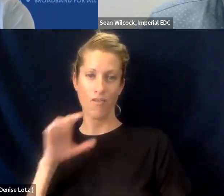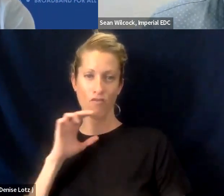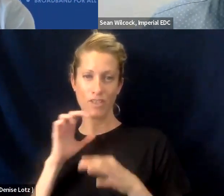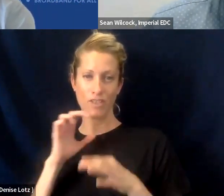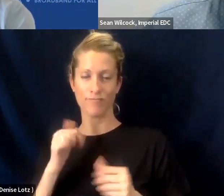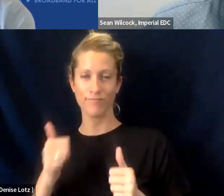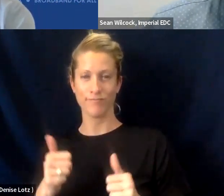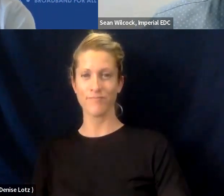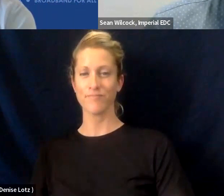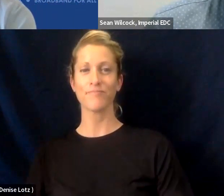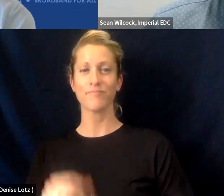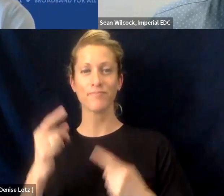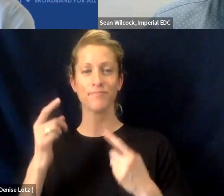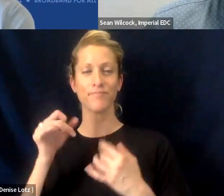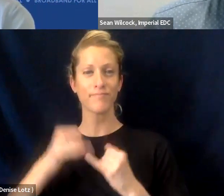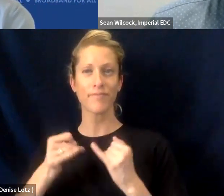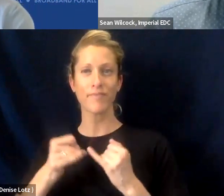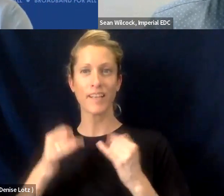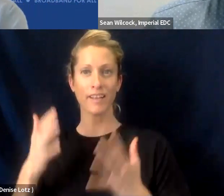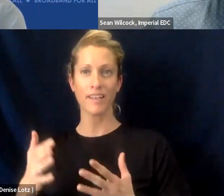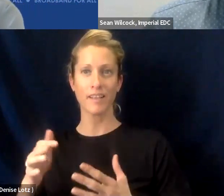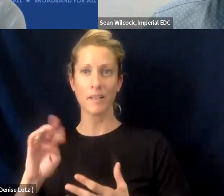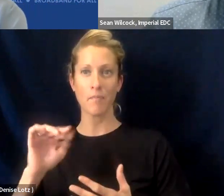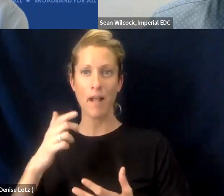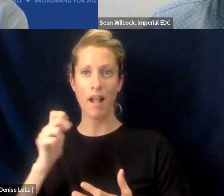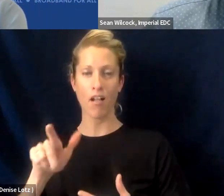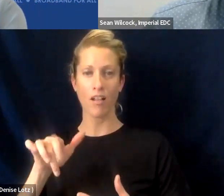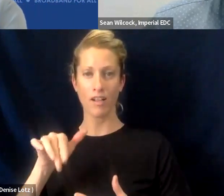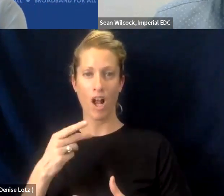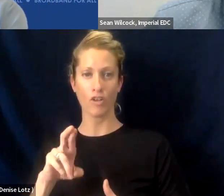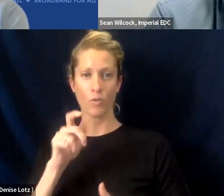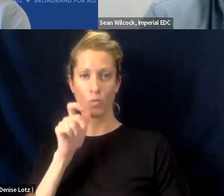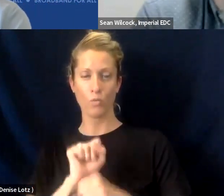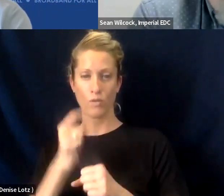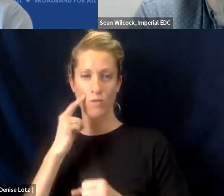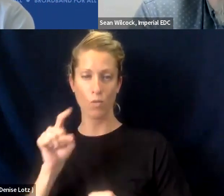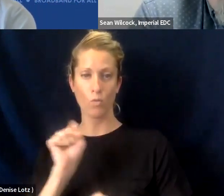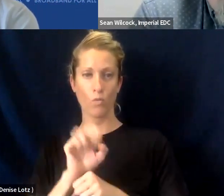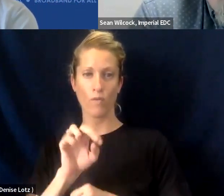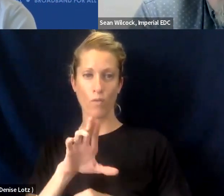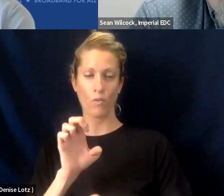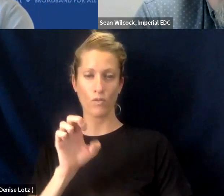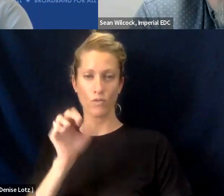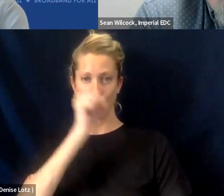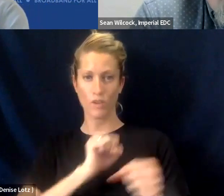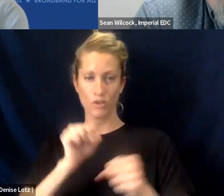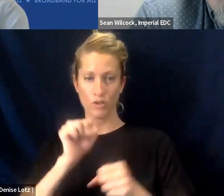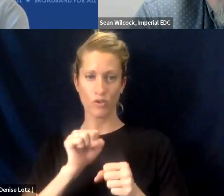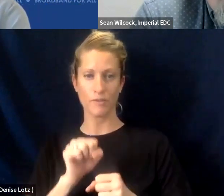Finally, we're going to have Michael Younger, who's the VP of Workforce Strategy and Innovation at Calbright College.